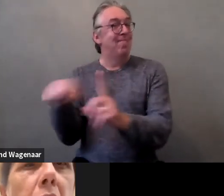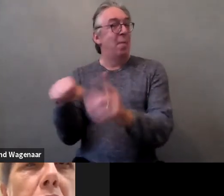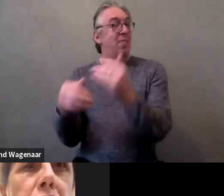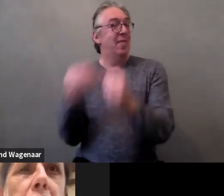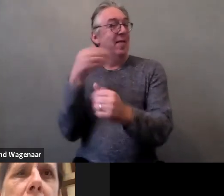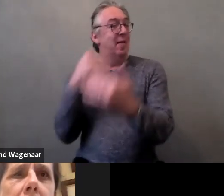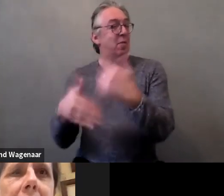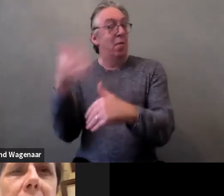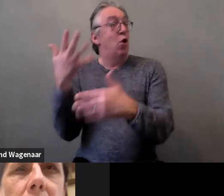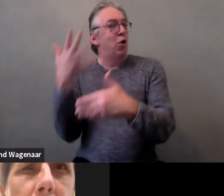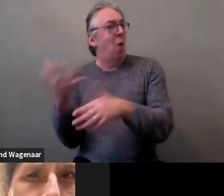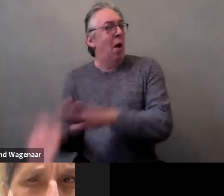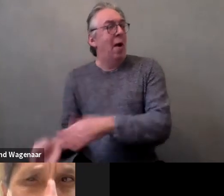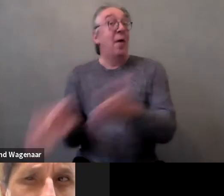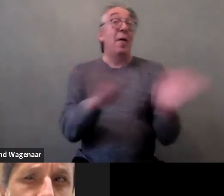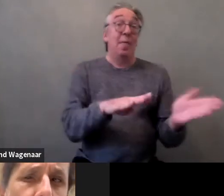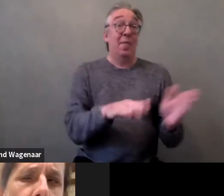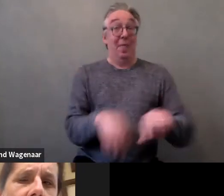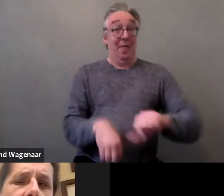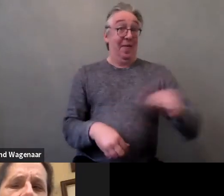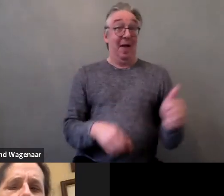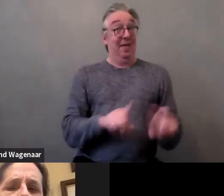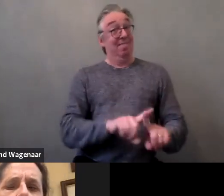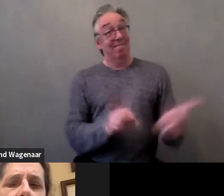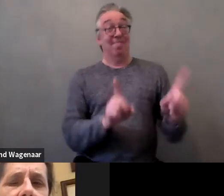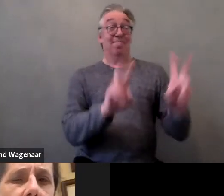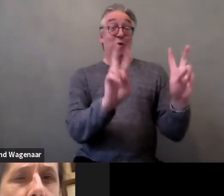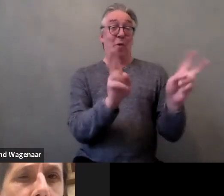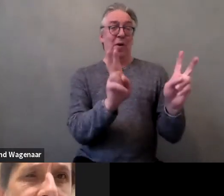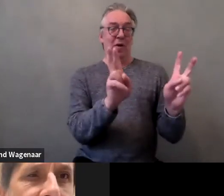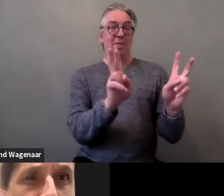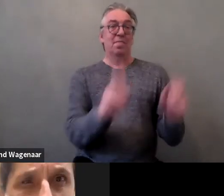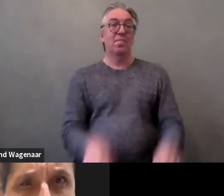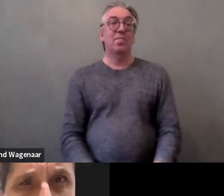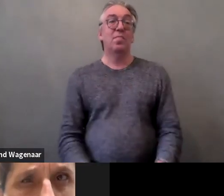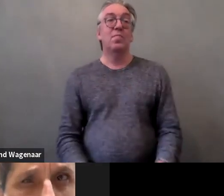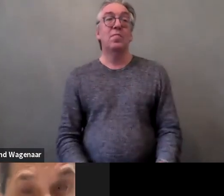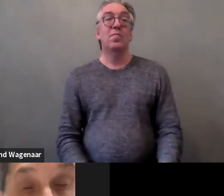So we go to another important issue with this sexual harassment consent